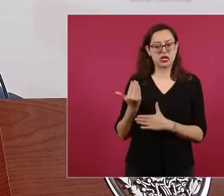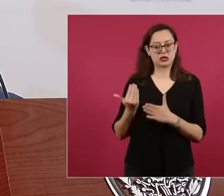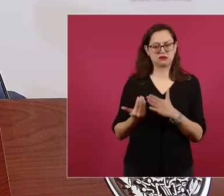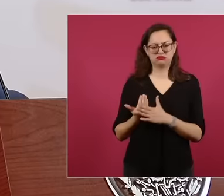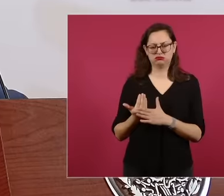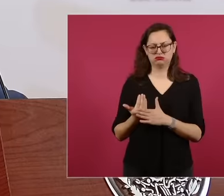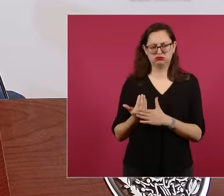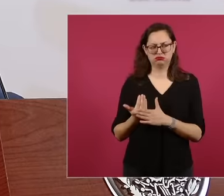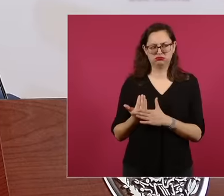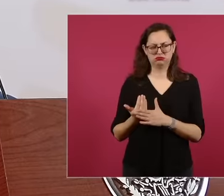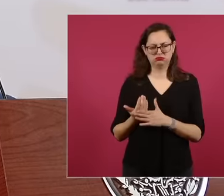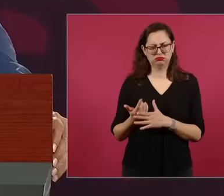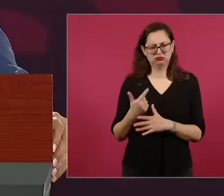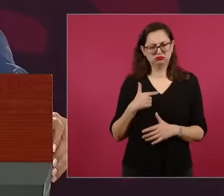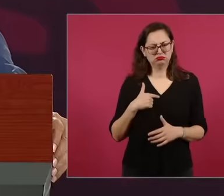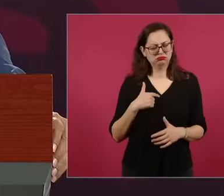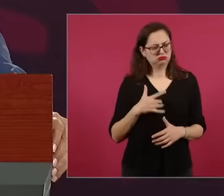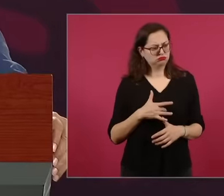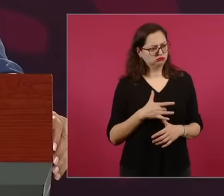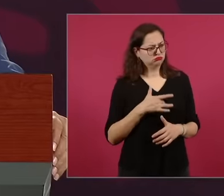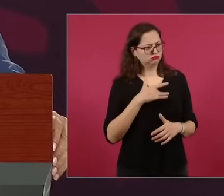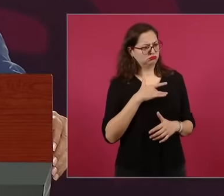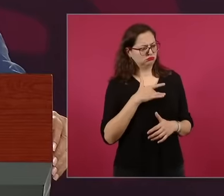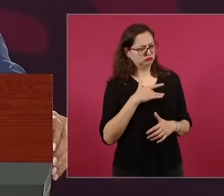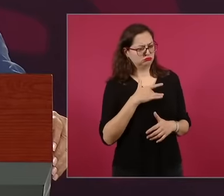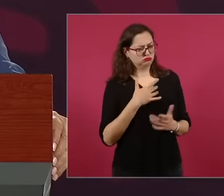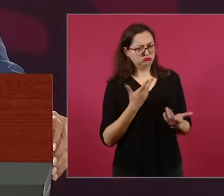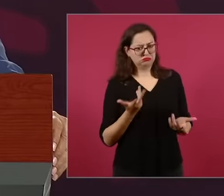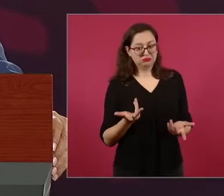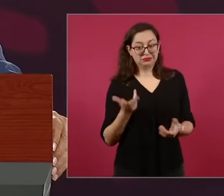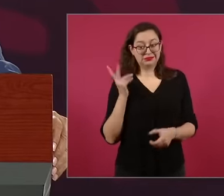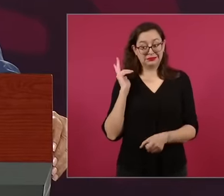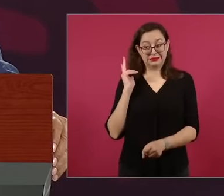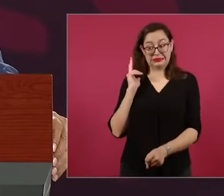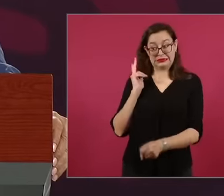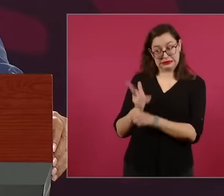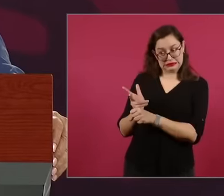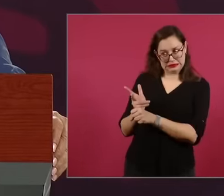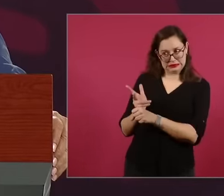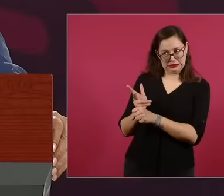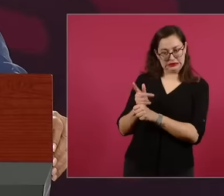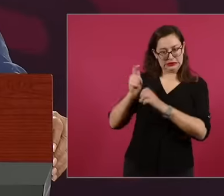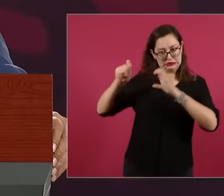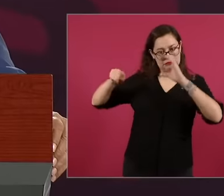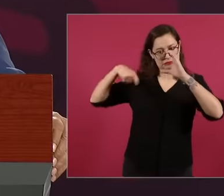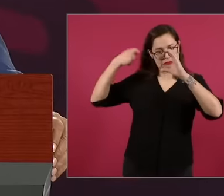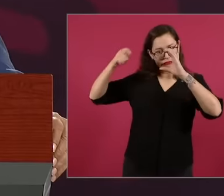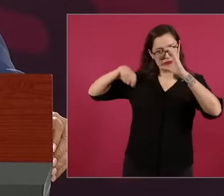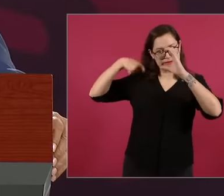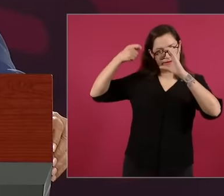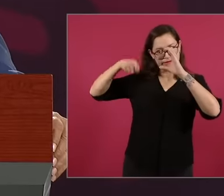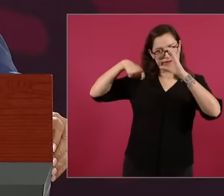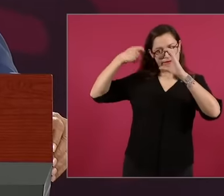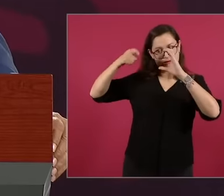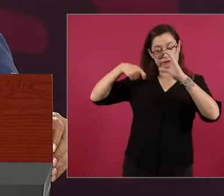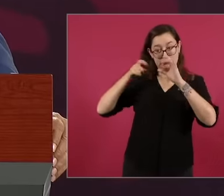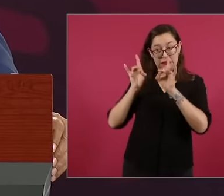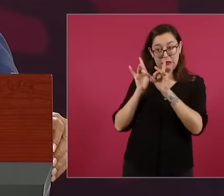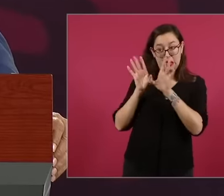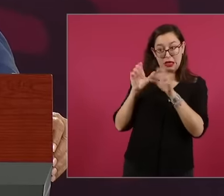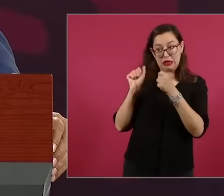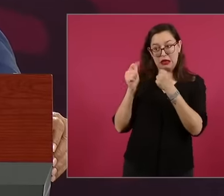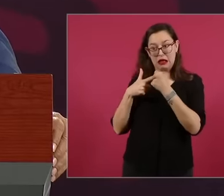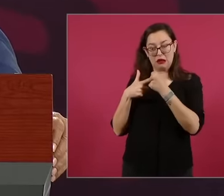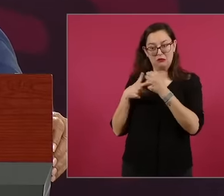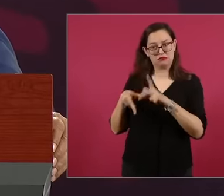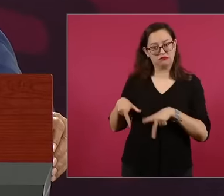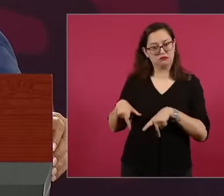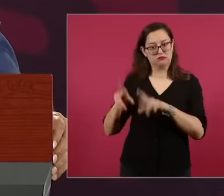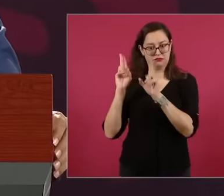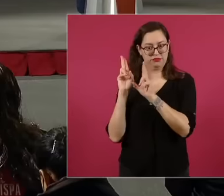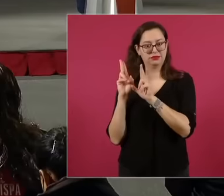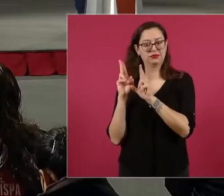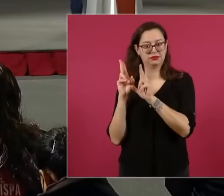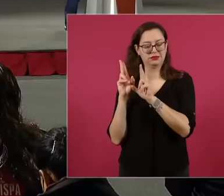not live because this room had to be protected, of course he appears with